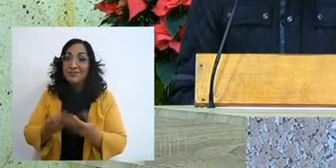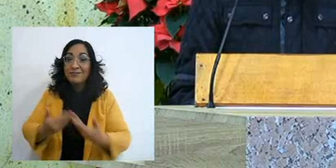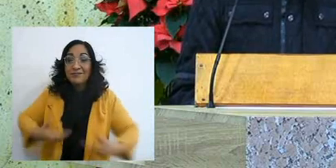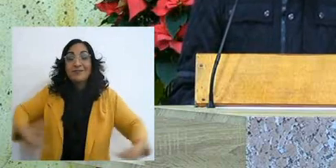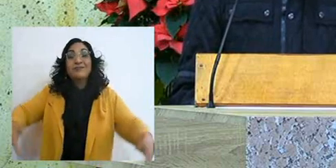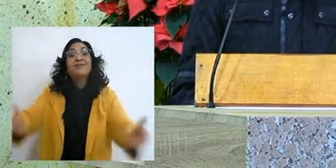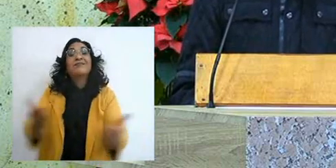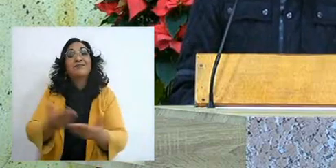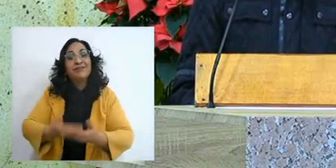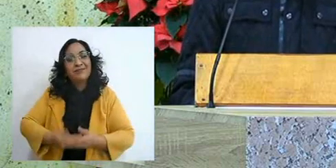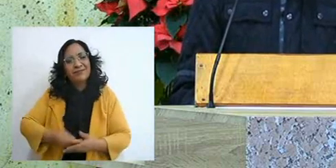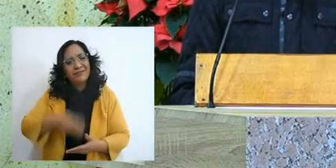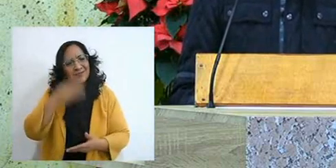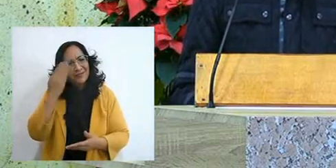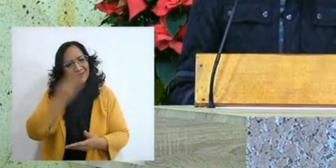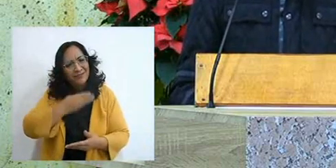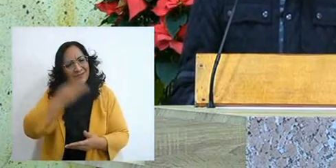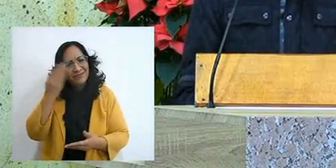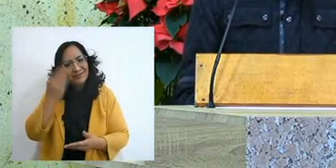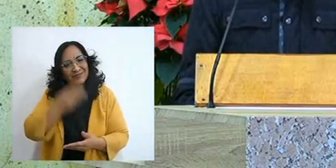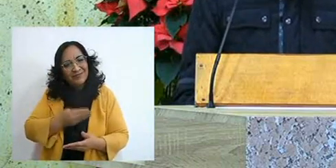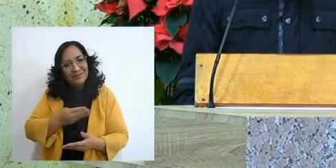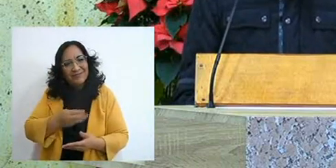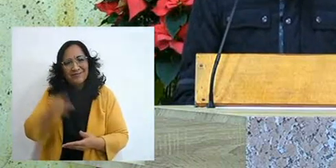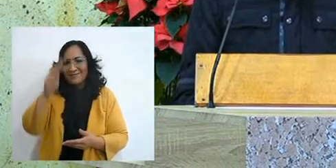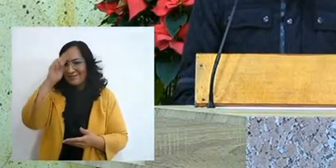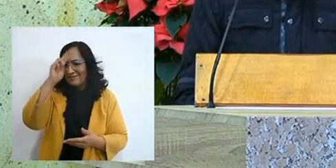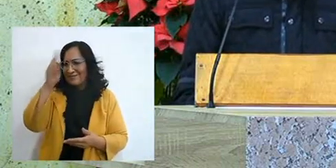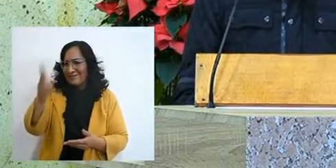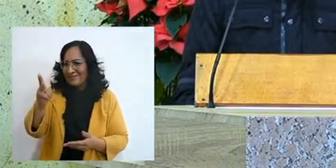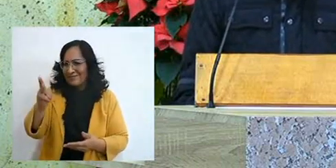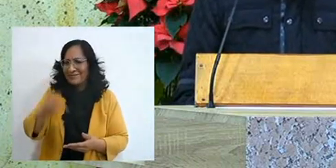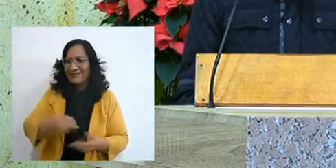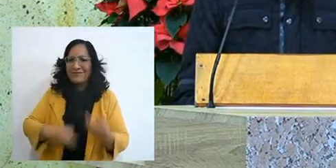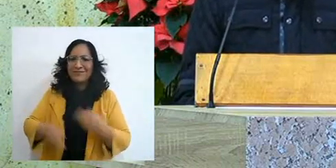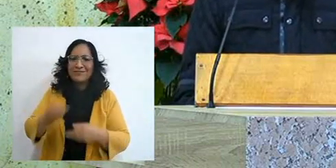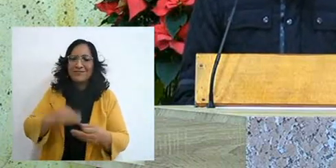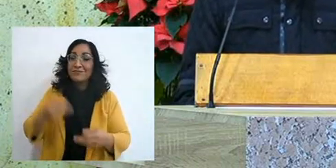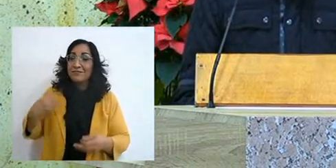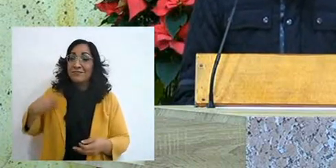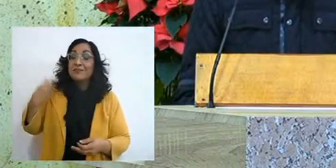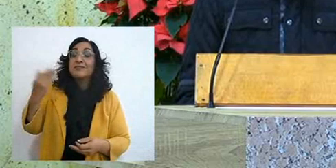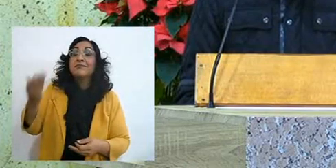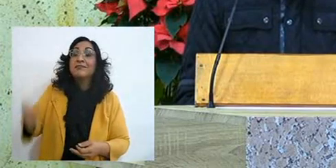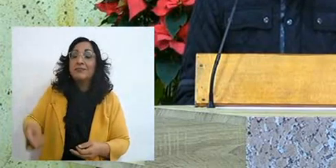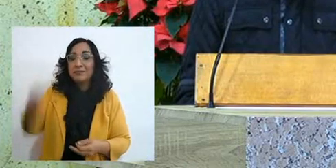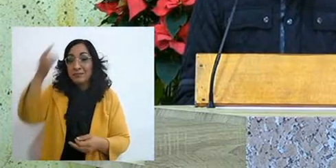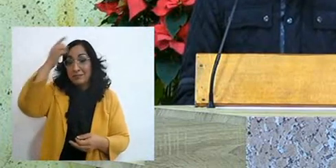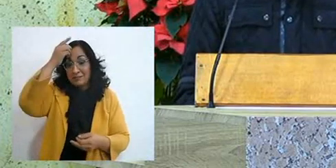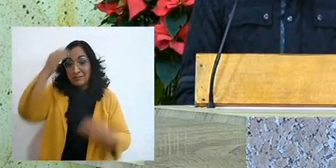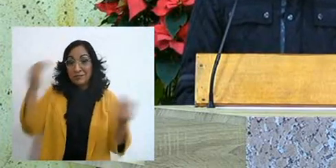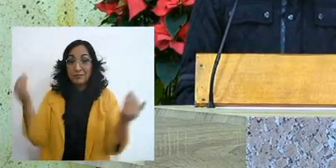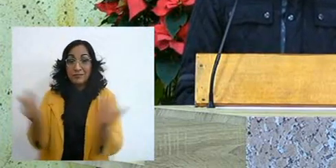and I remembered so many, right now that we were singing, I remembered all the wonders that God has done in my life,